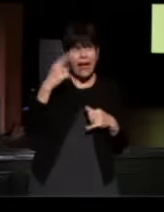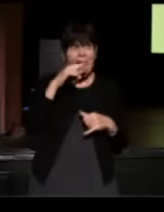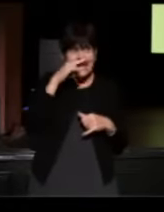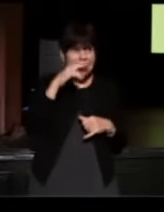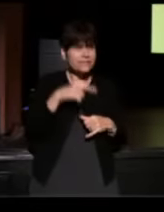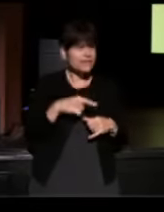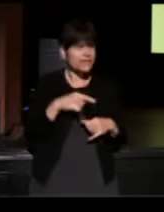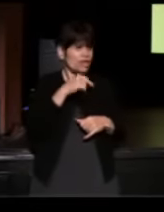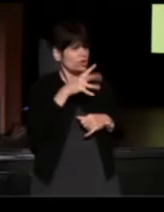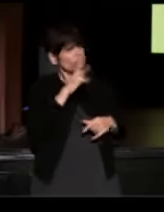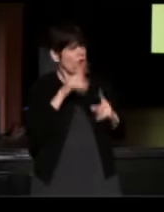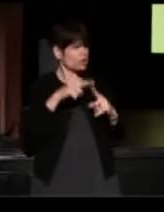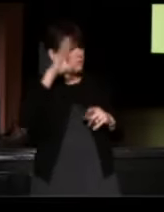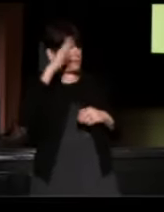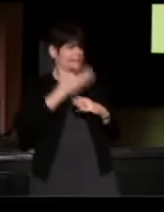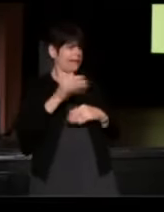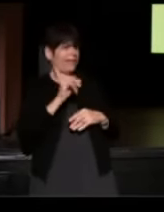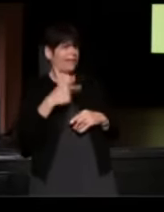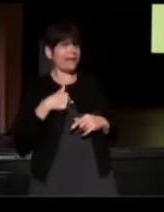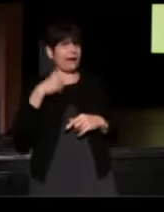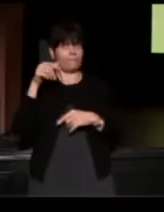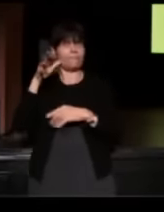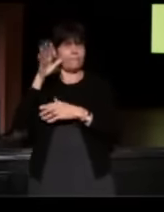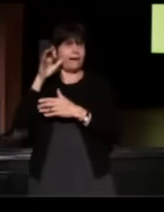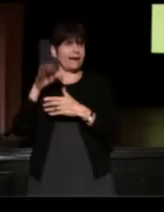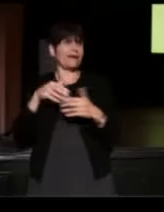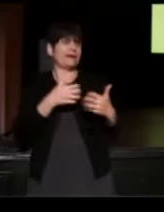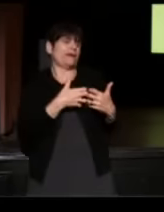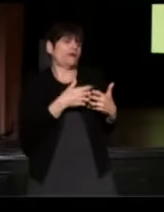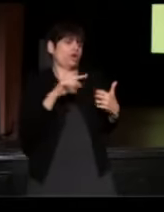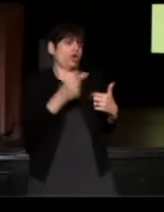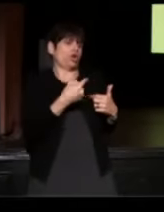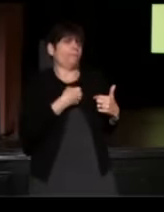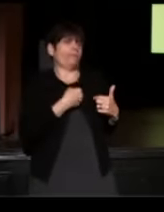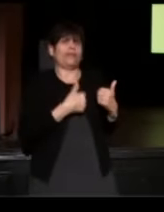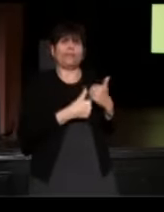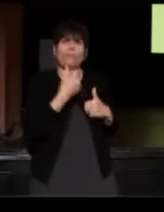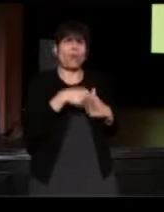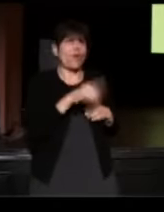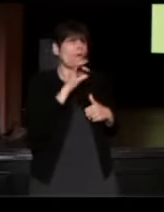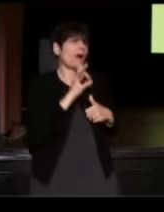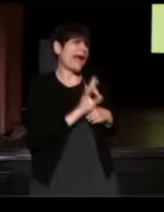"You don't talk to my son like that." (Patsy) Yeah, the one that hurt me the most, you were eight years old